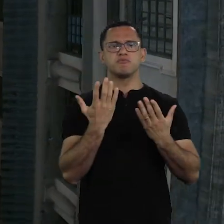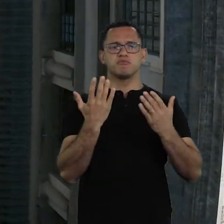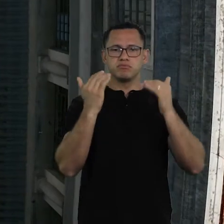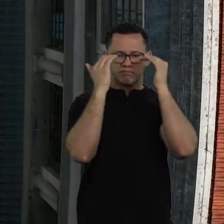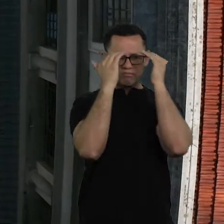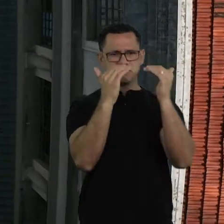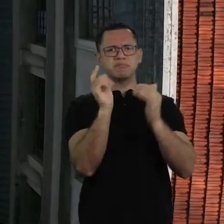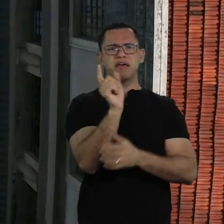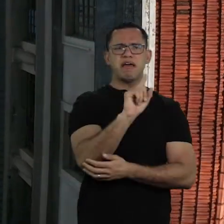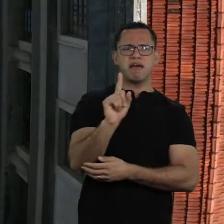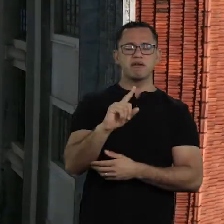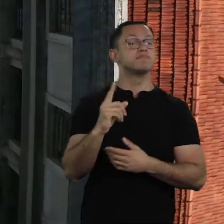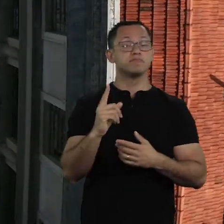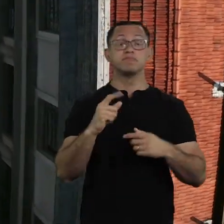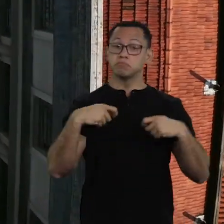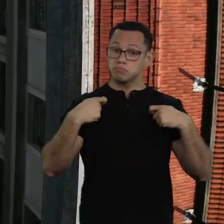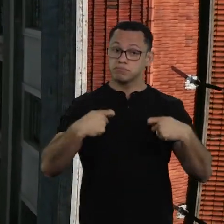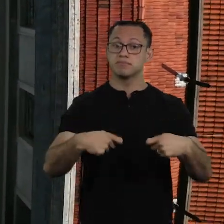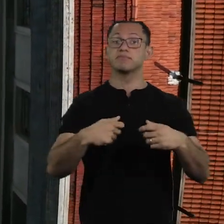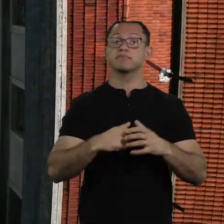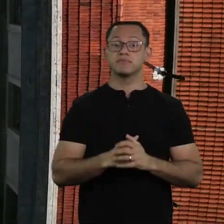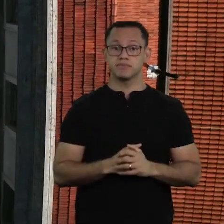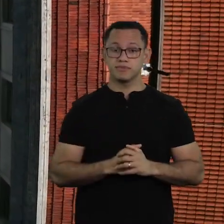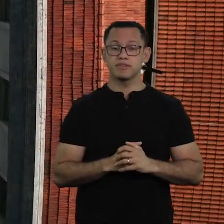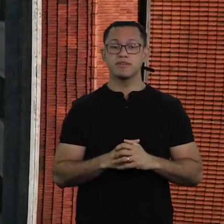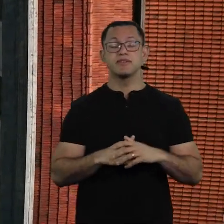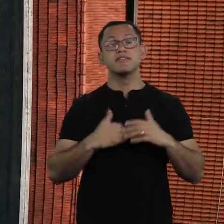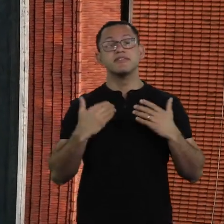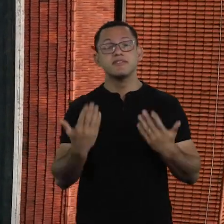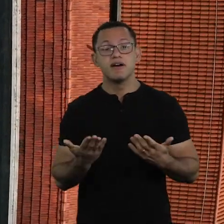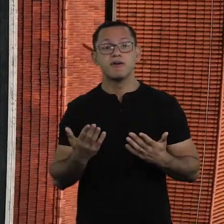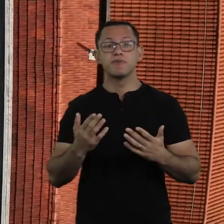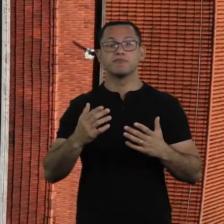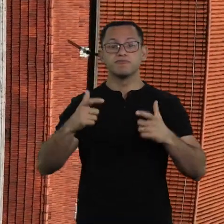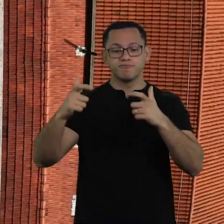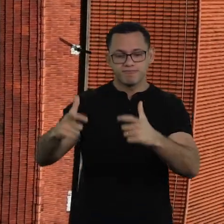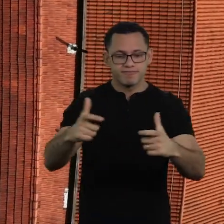In this sense, the logics of society scares us